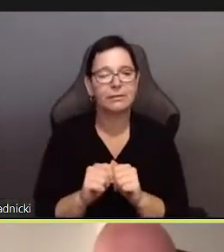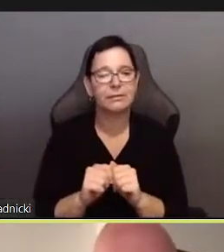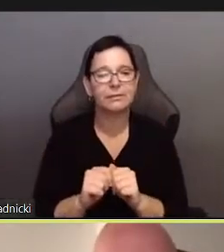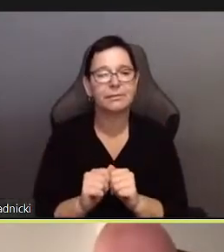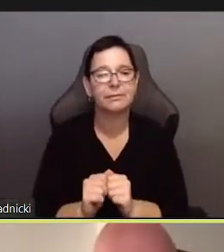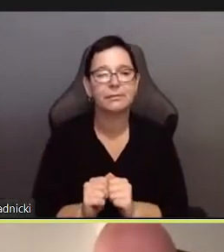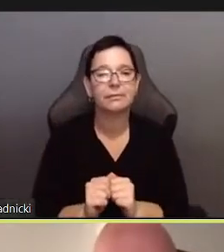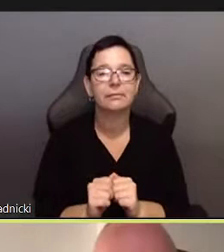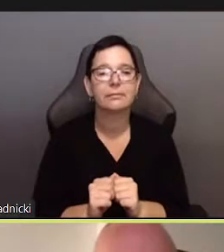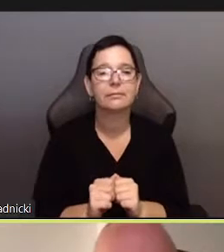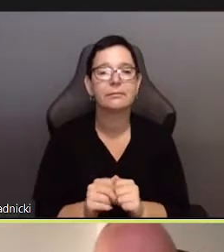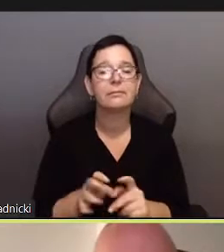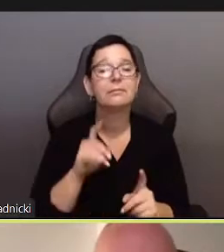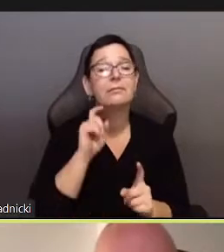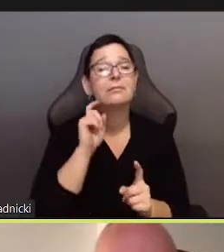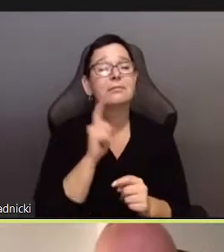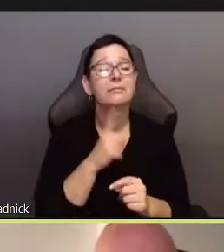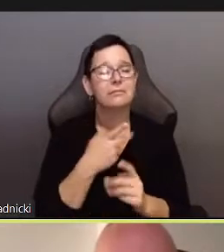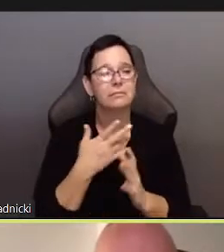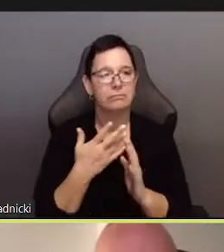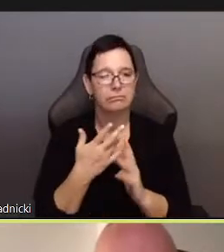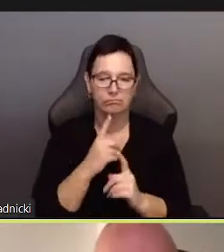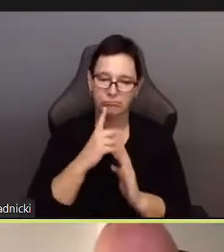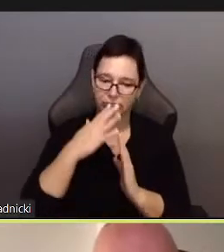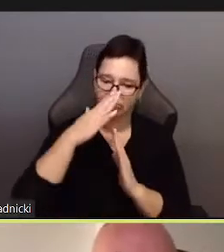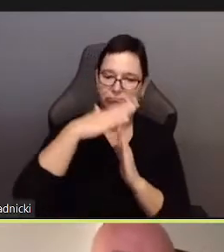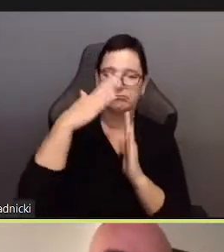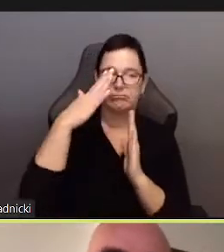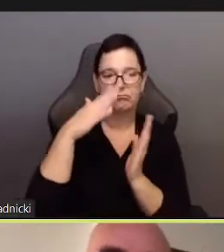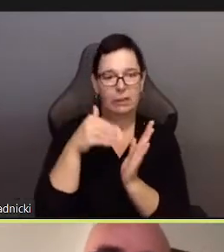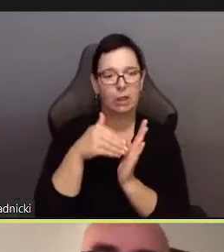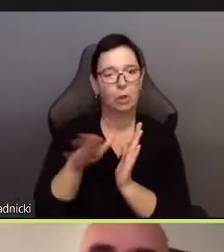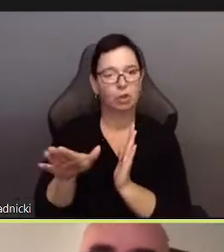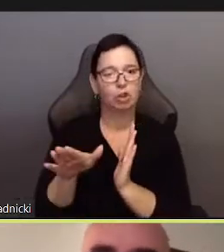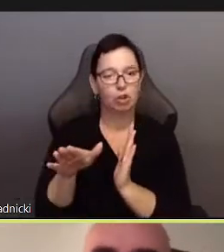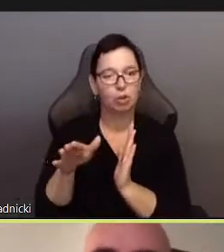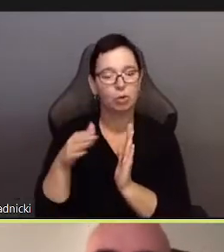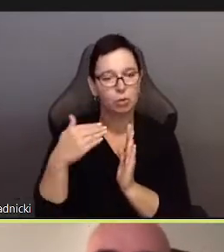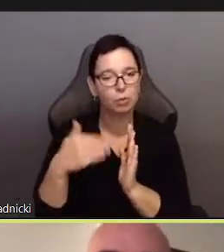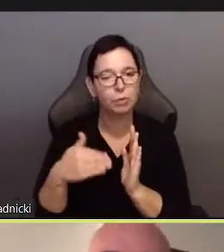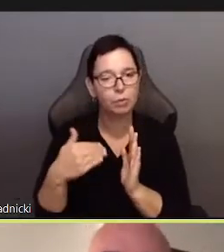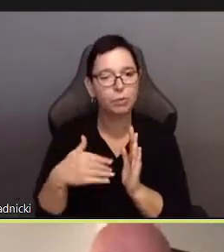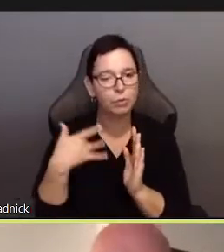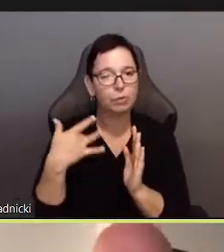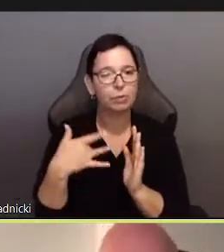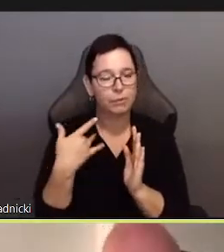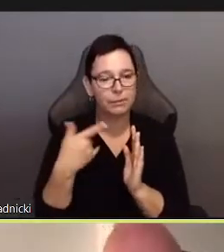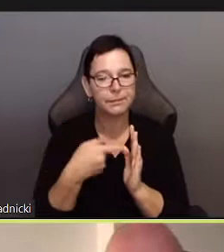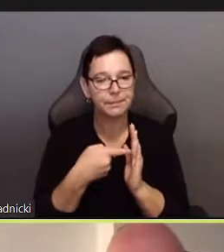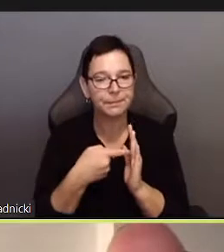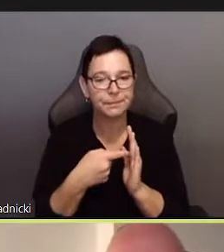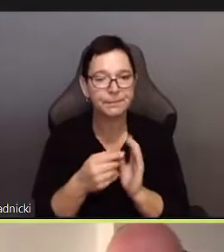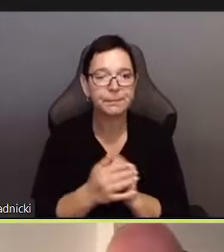Sex, the actual experience, is antithetical to equity and inclusion.